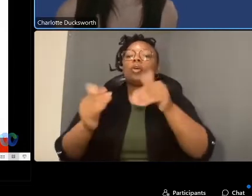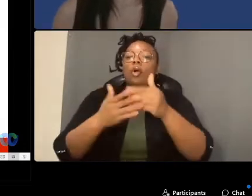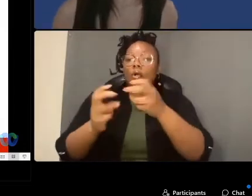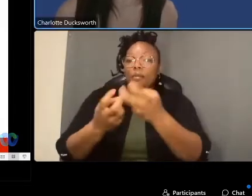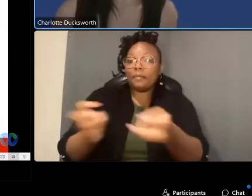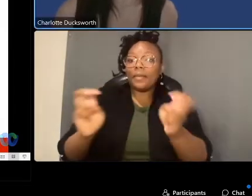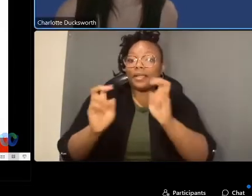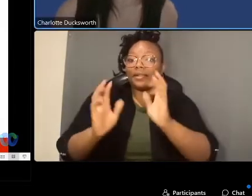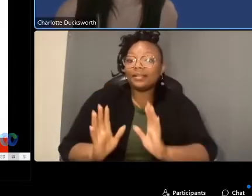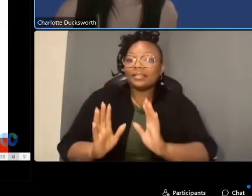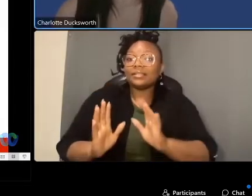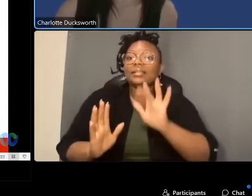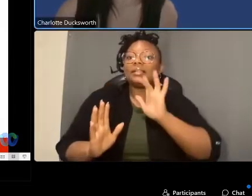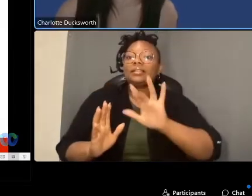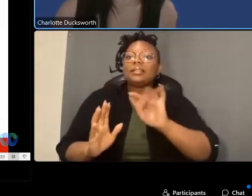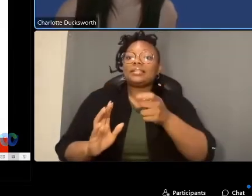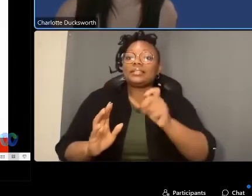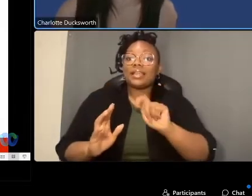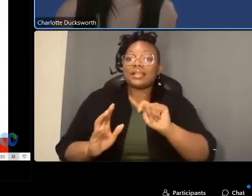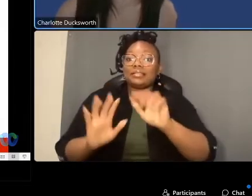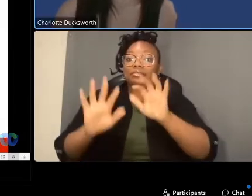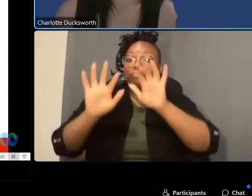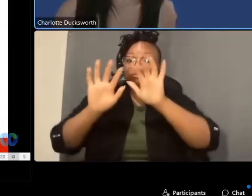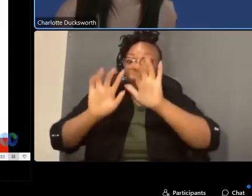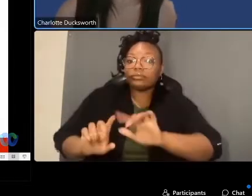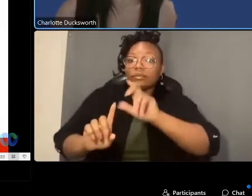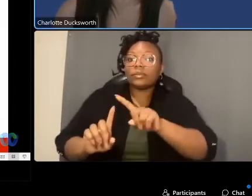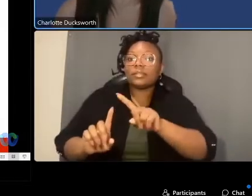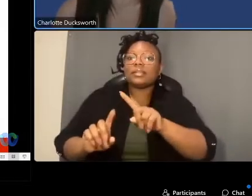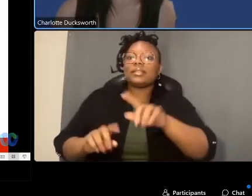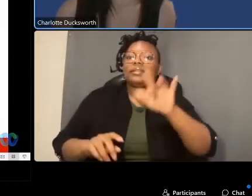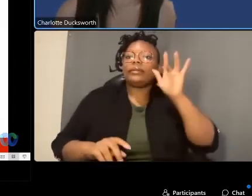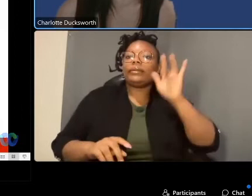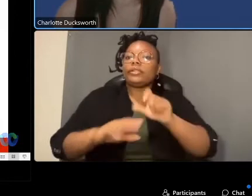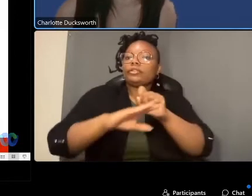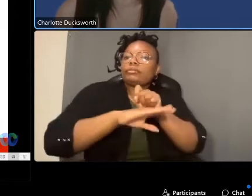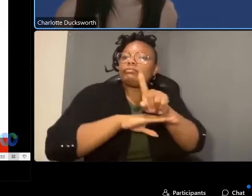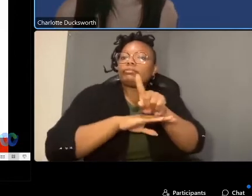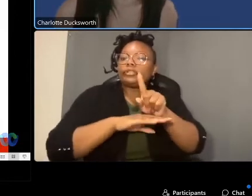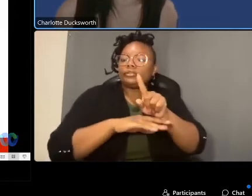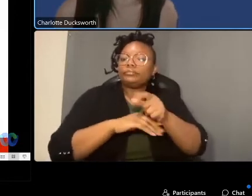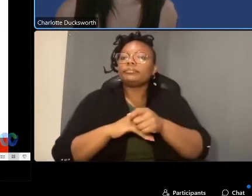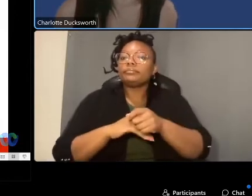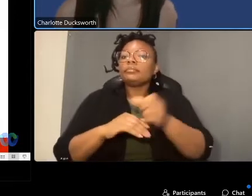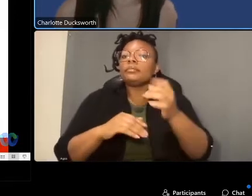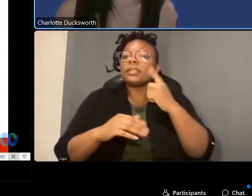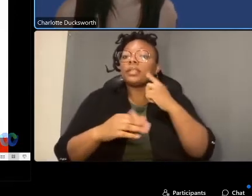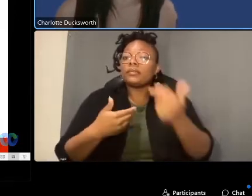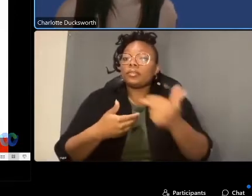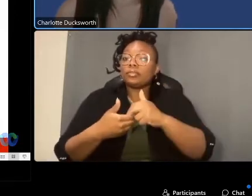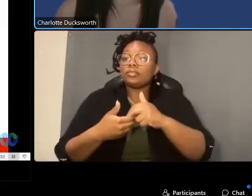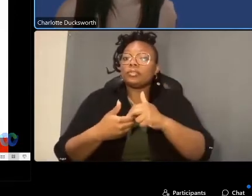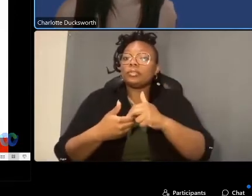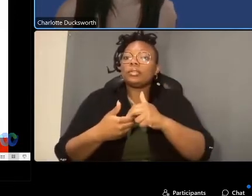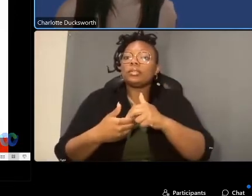click the text box to type your question and press enter to send it if you join via the mobile app